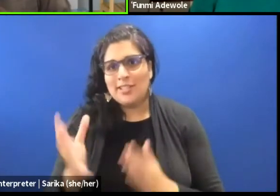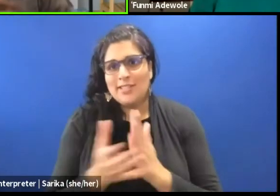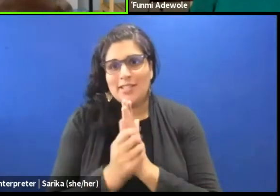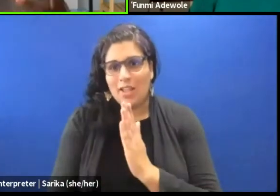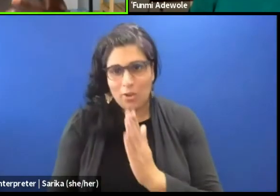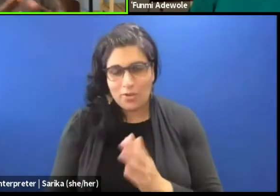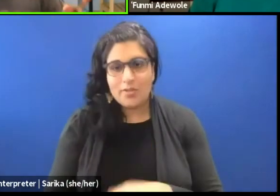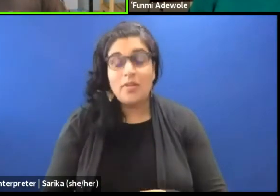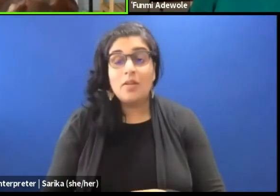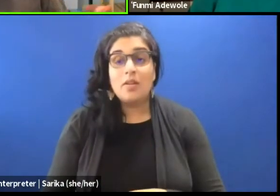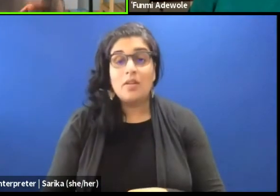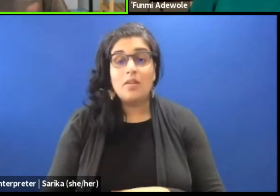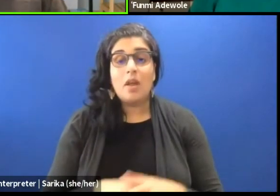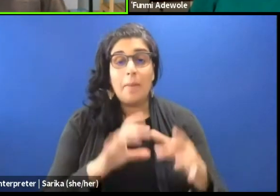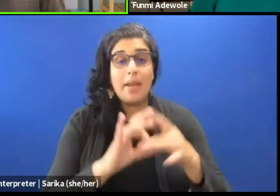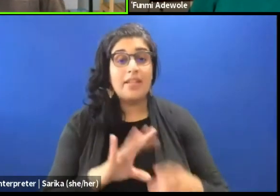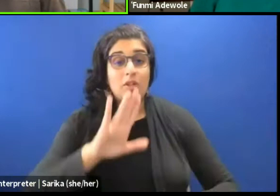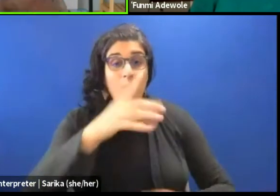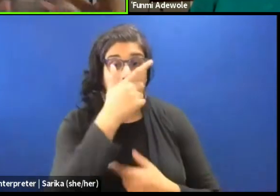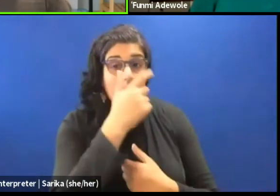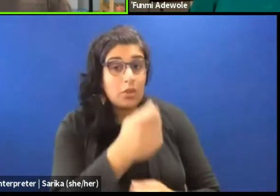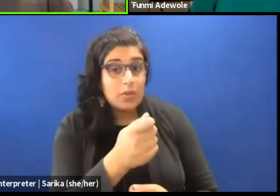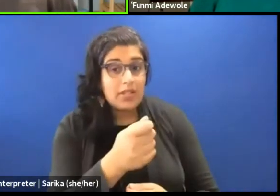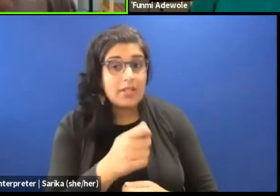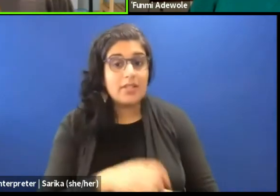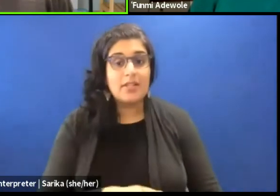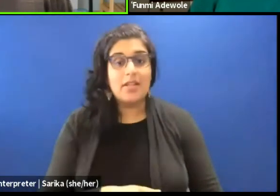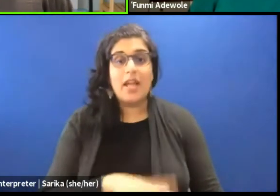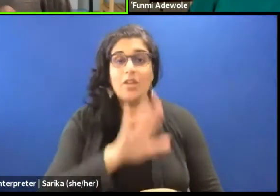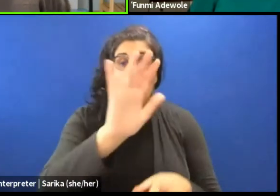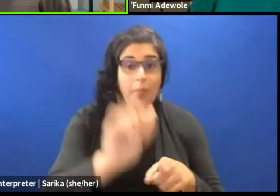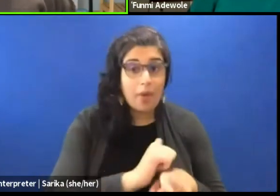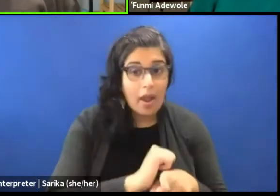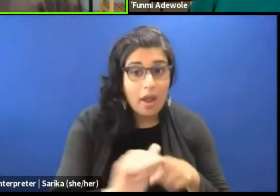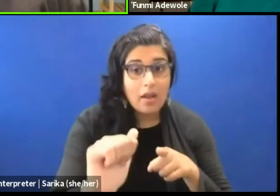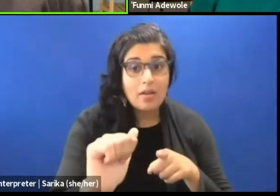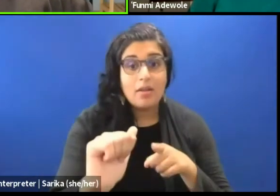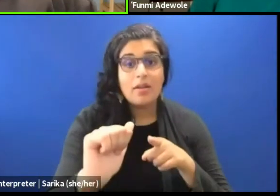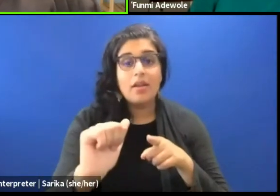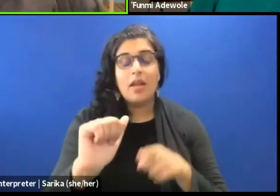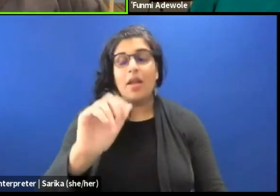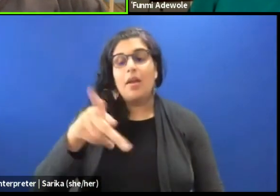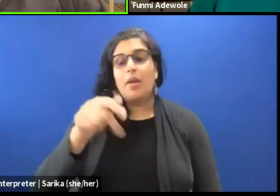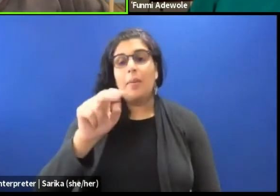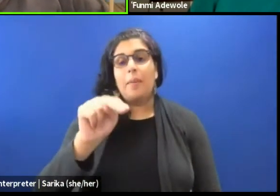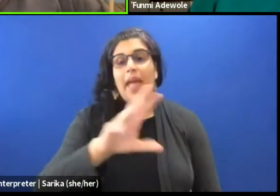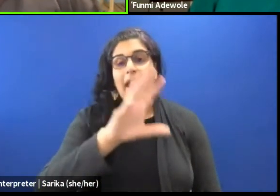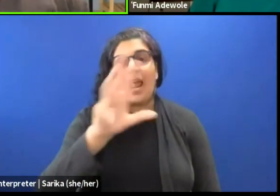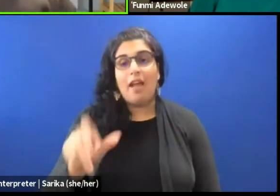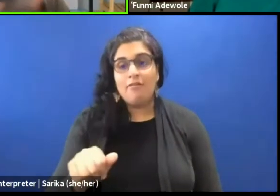So based on your interest in dramaturgy and of course you practice in the Pan-African Creative Exchange dramaturgical lab,